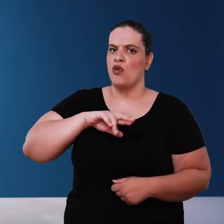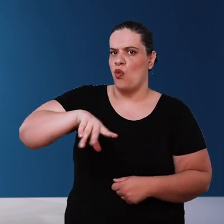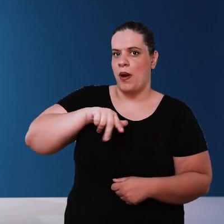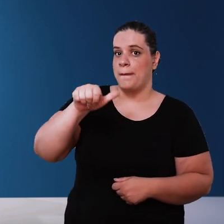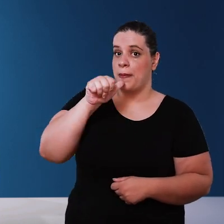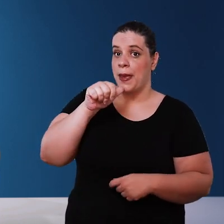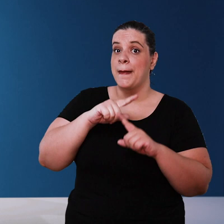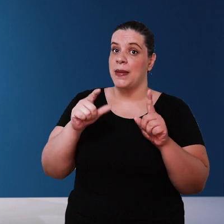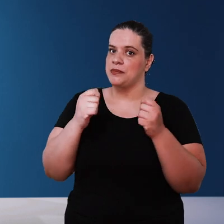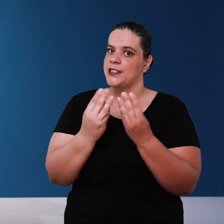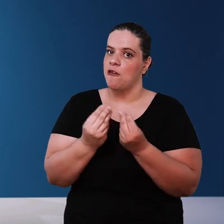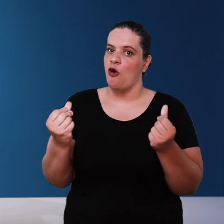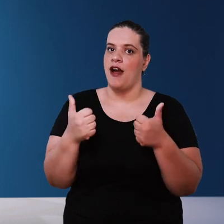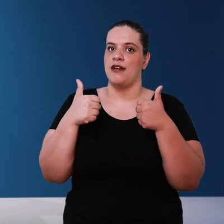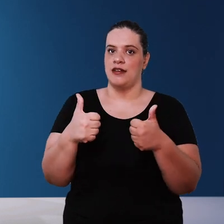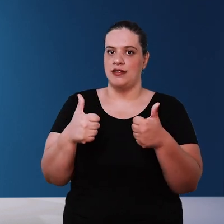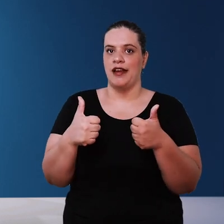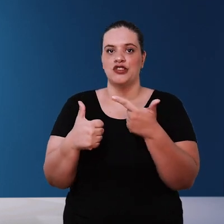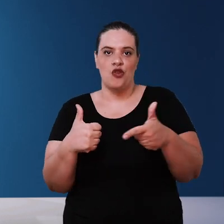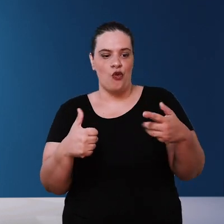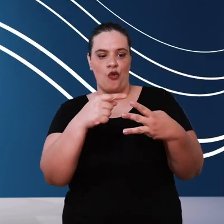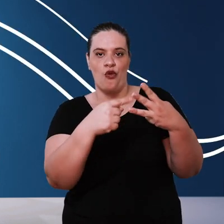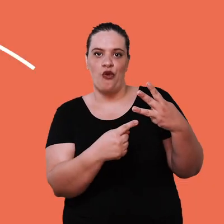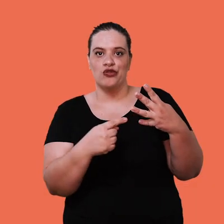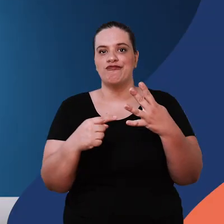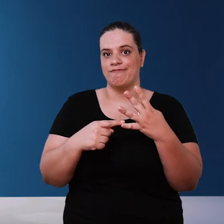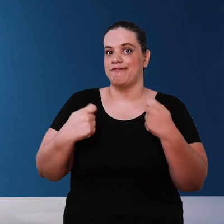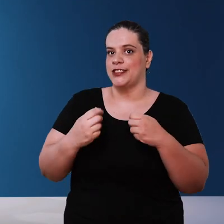better quality than the others non-potable waters that I mentioned to